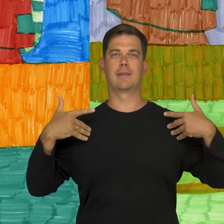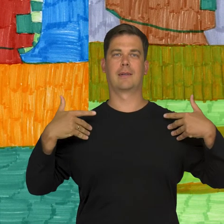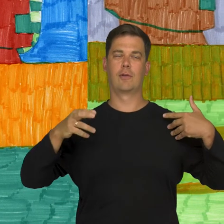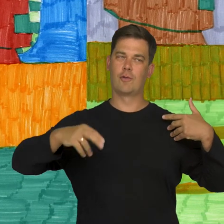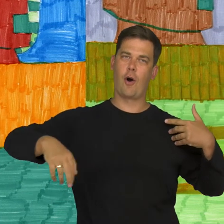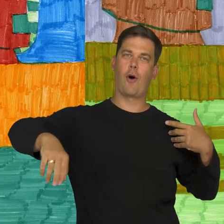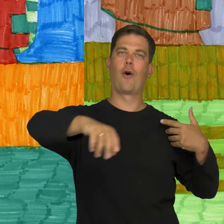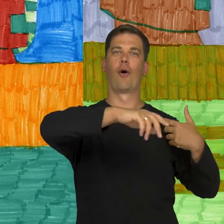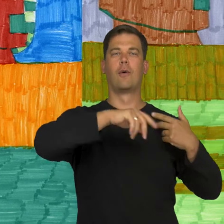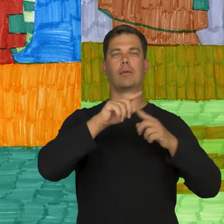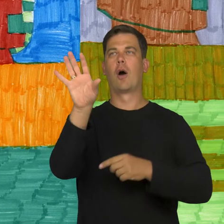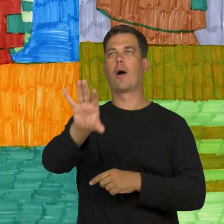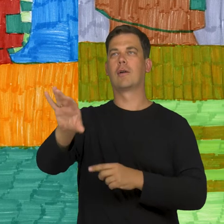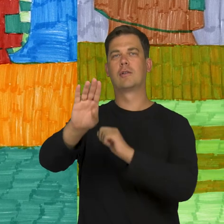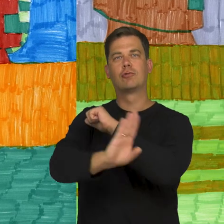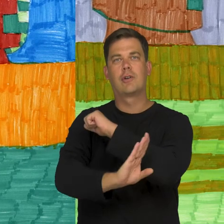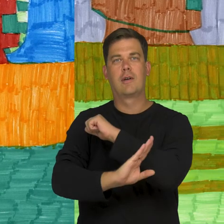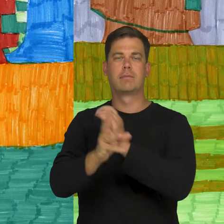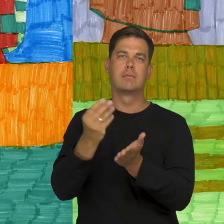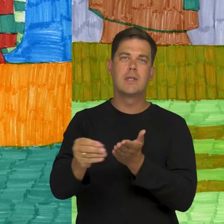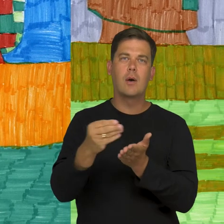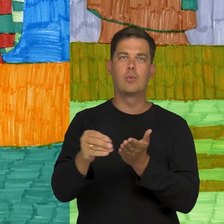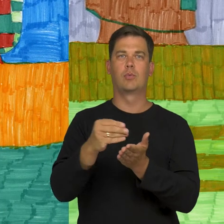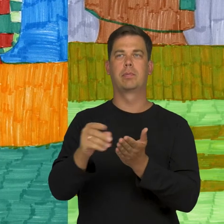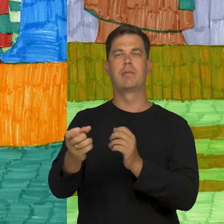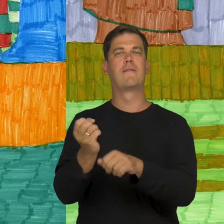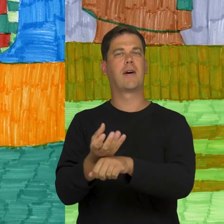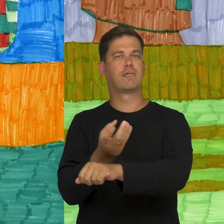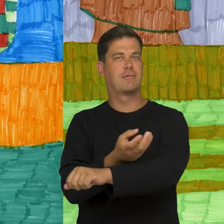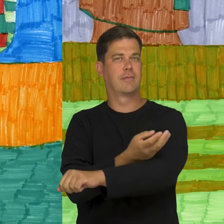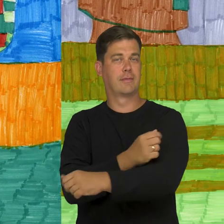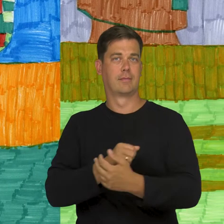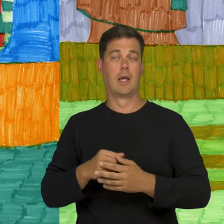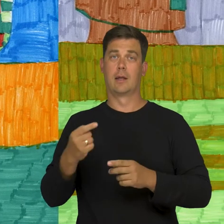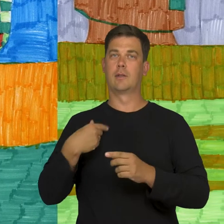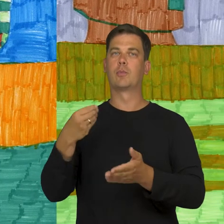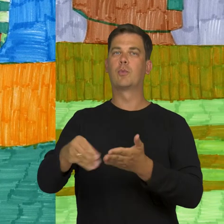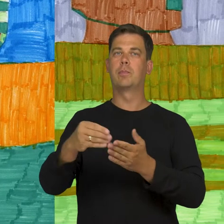There was a walk around the house. We looked at the trees, went shopping to the greengrocer's,